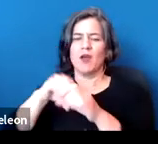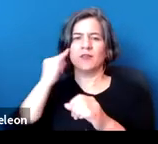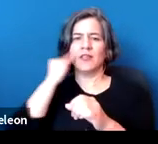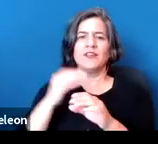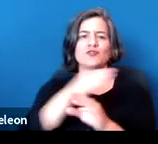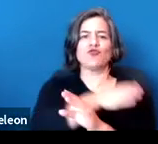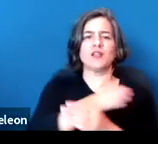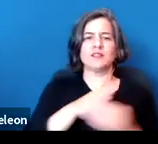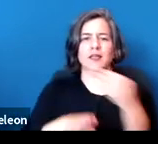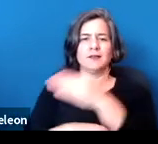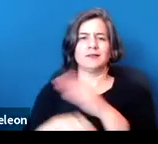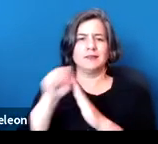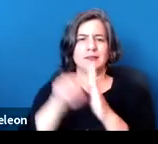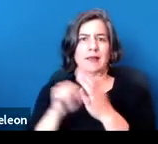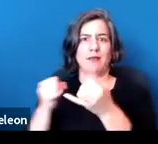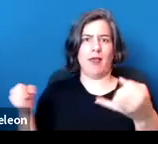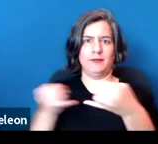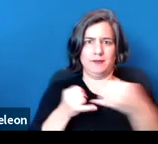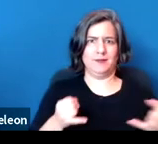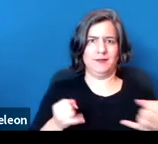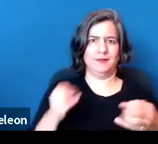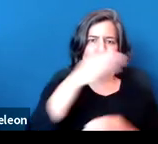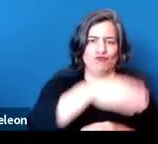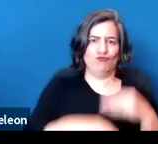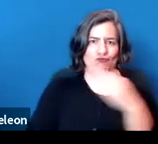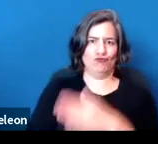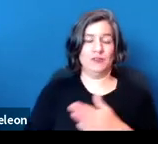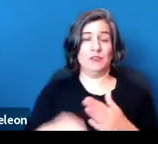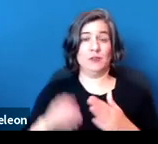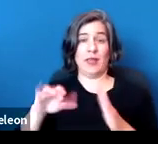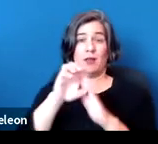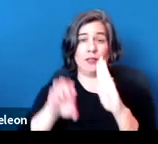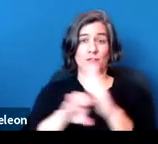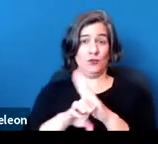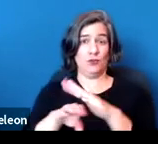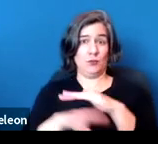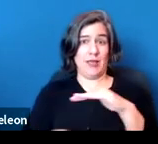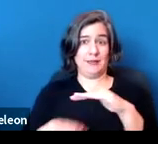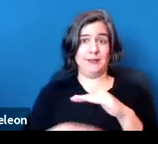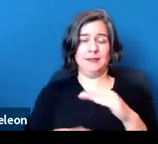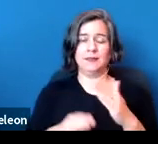or inability to address these conditions such that there is a direct threat